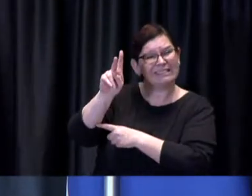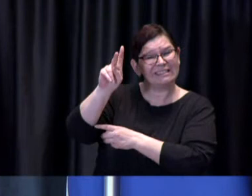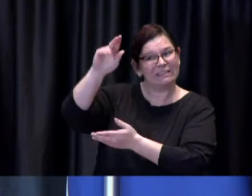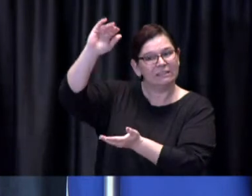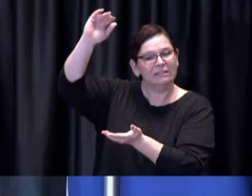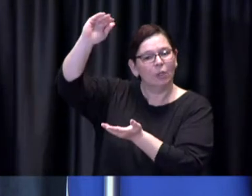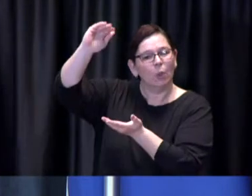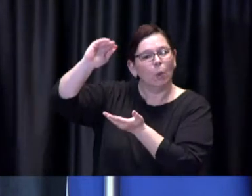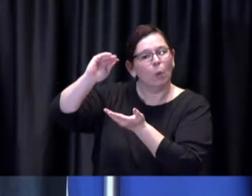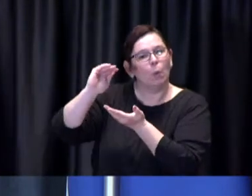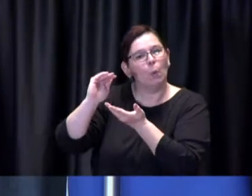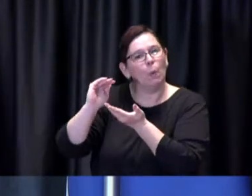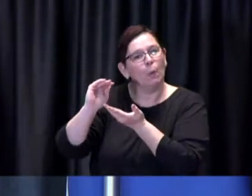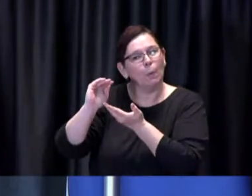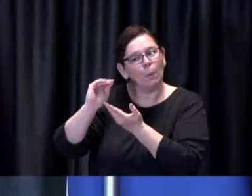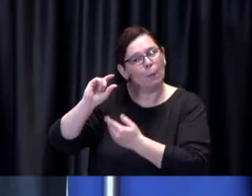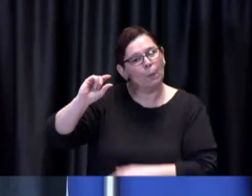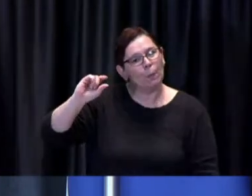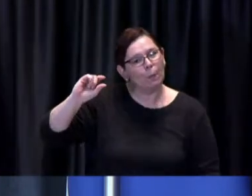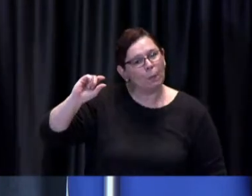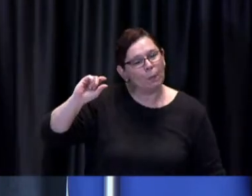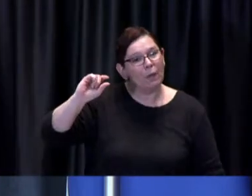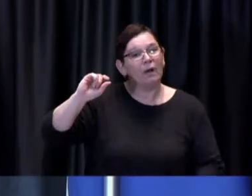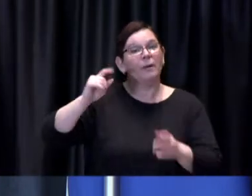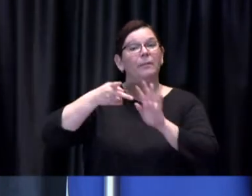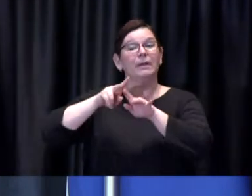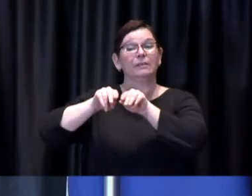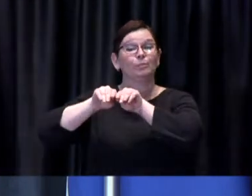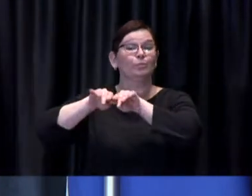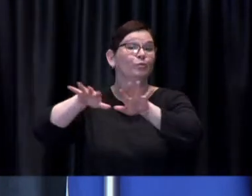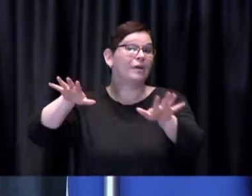transmission of the virus so I think what you're seeing here